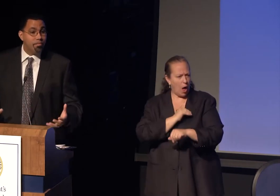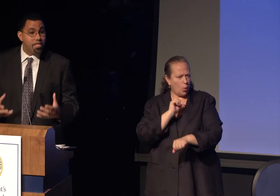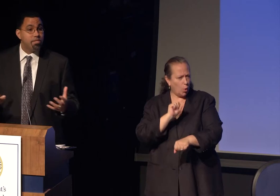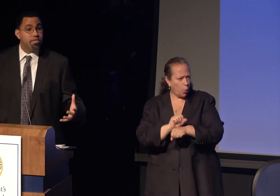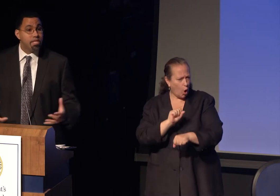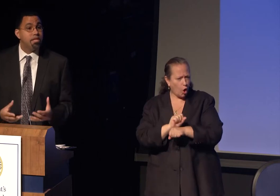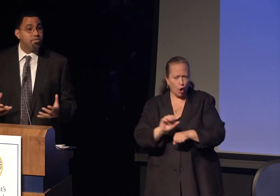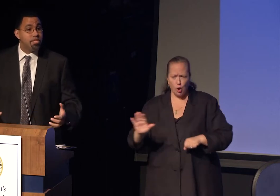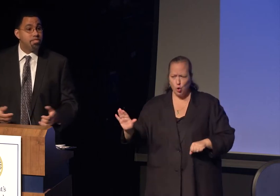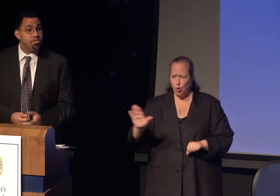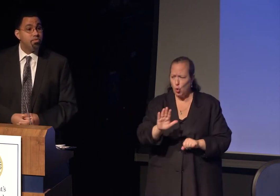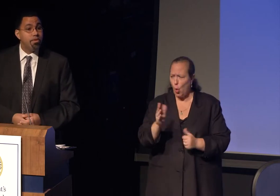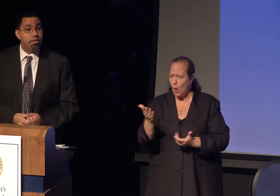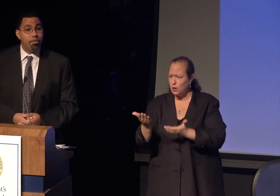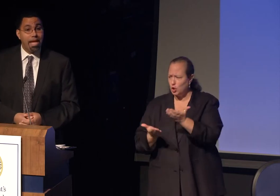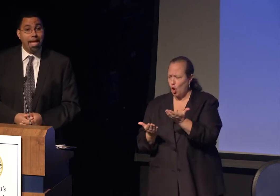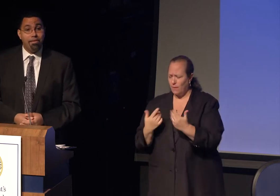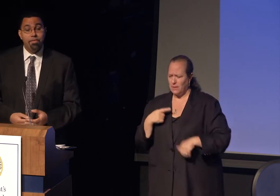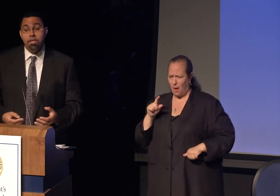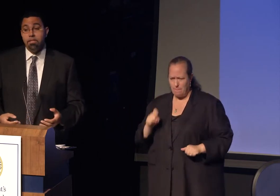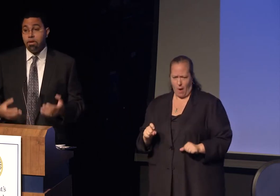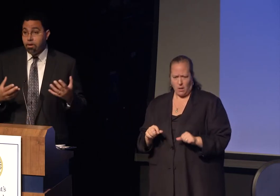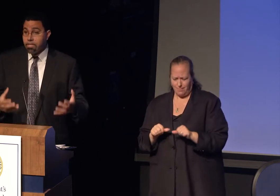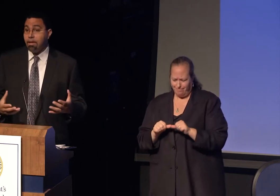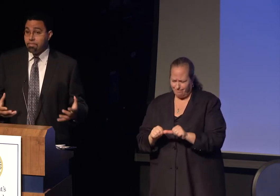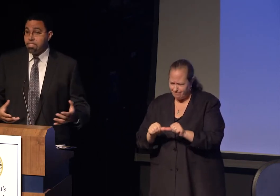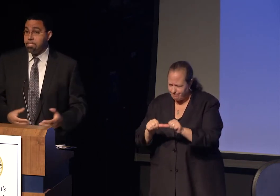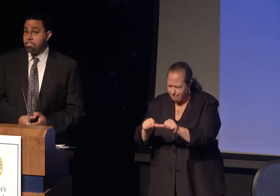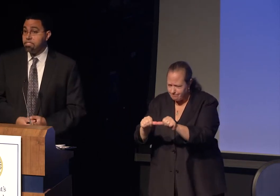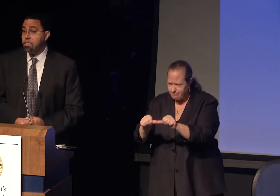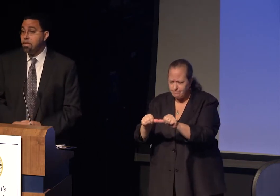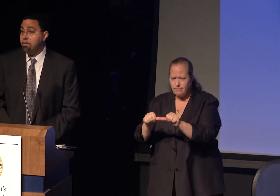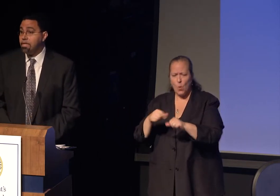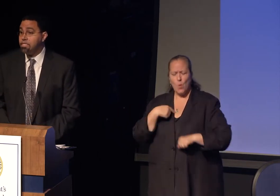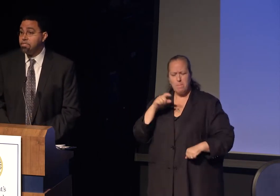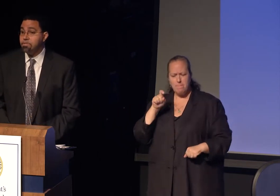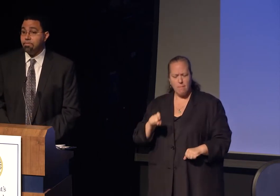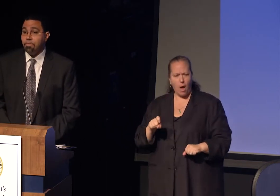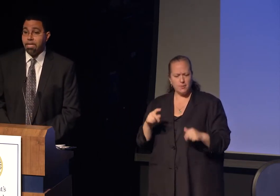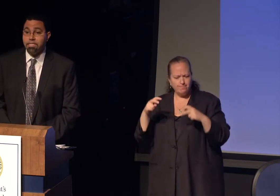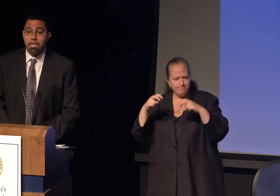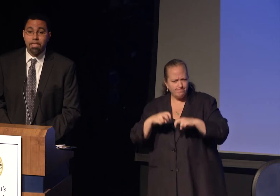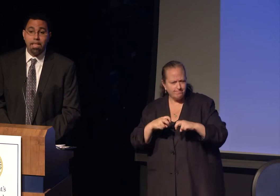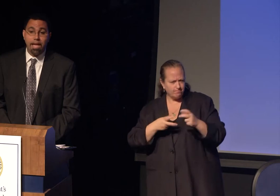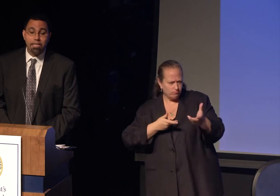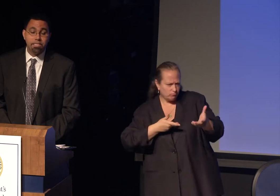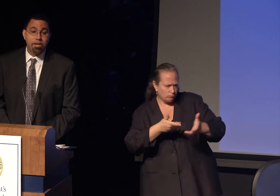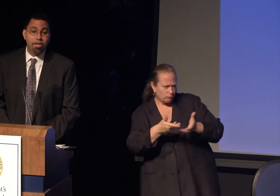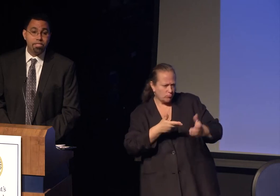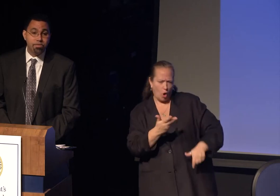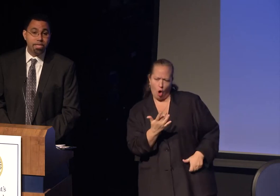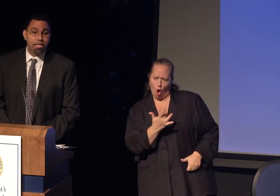as a country to ensure that we have the hard conversation. Around issues of race and class and our history